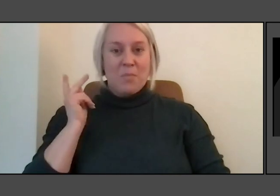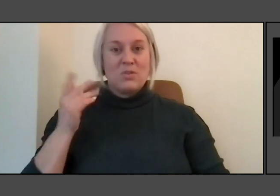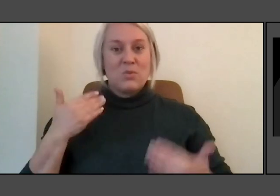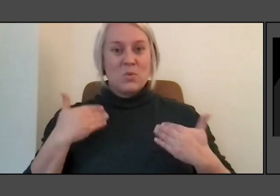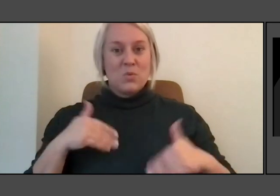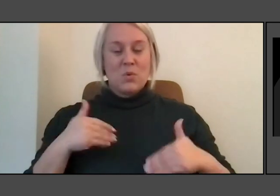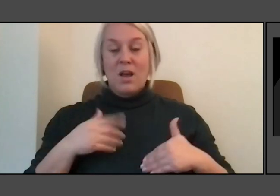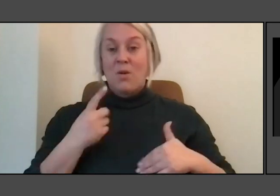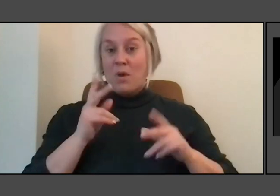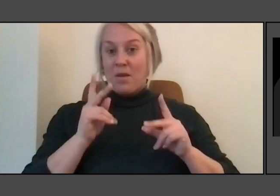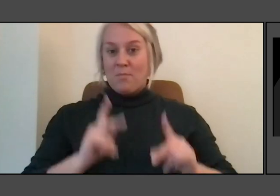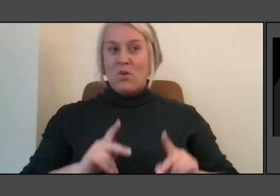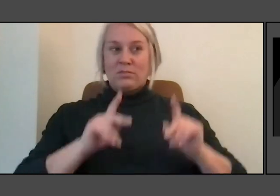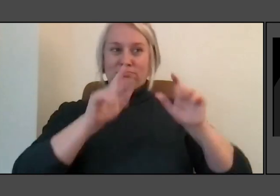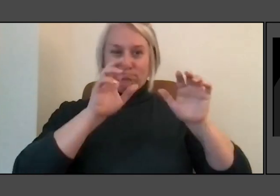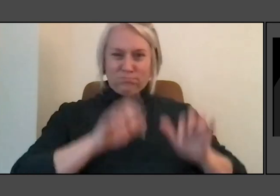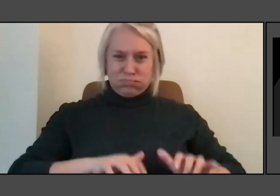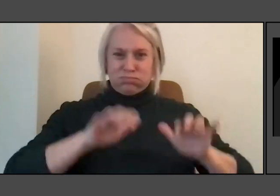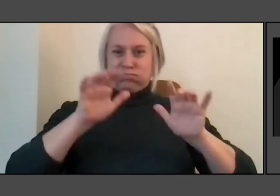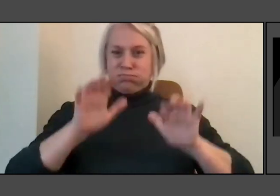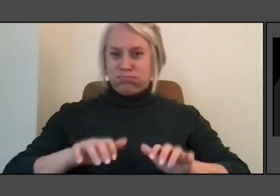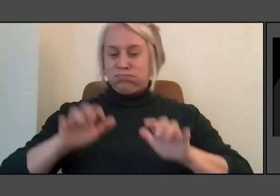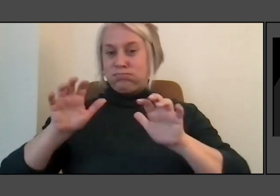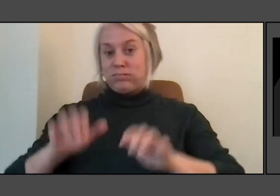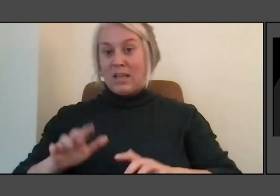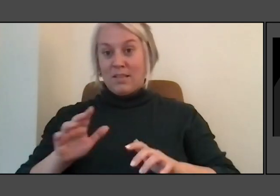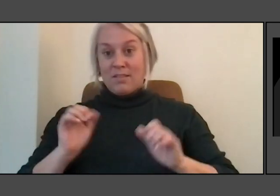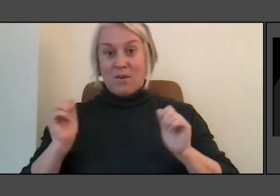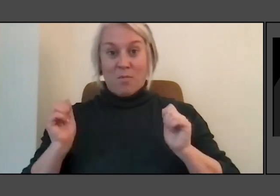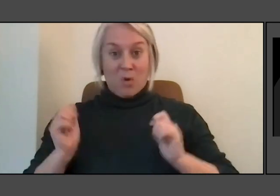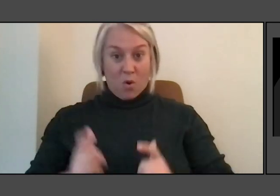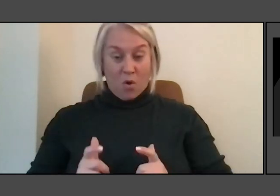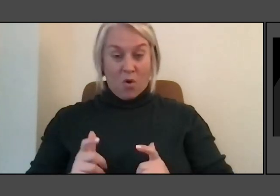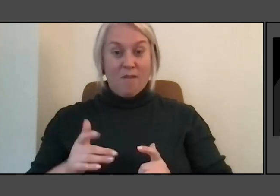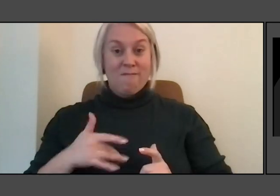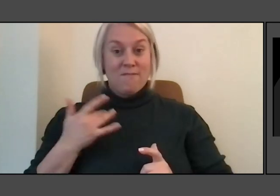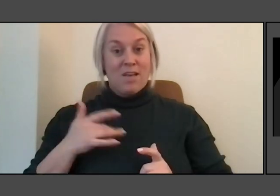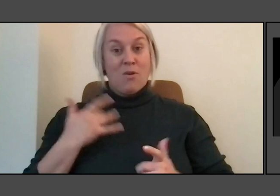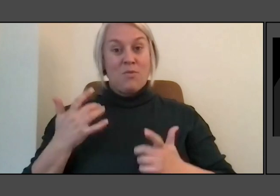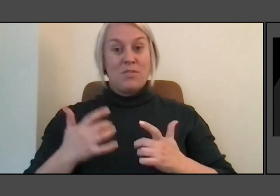and then add the ones that felt the most, you know, that were accurate.